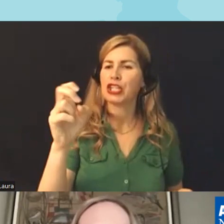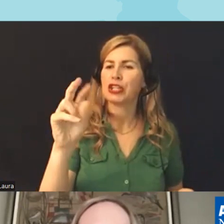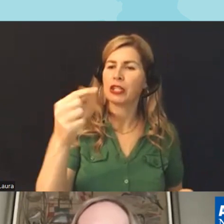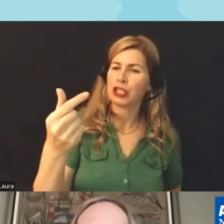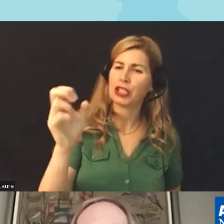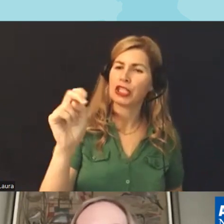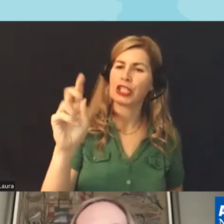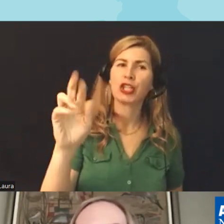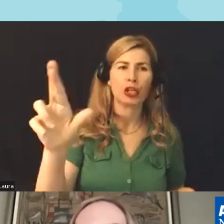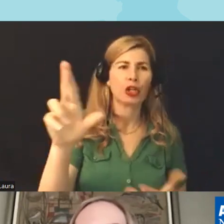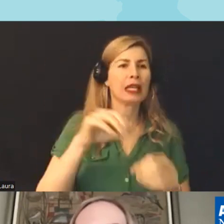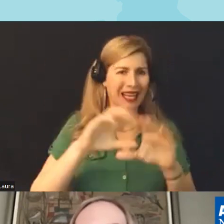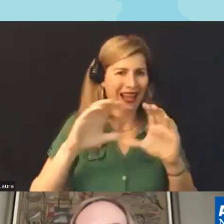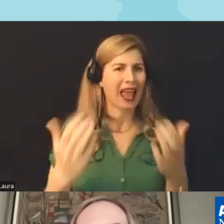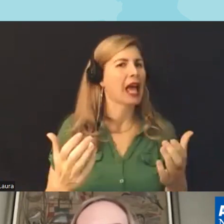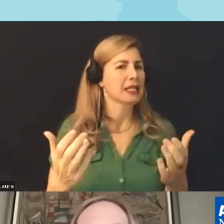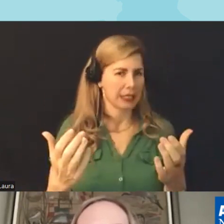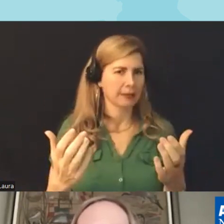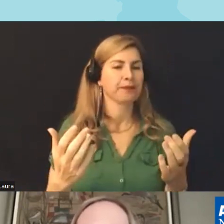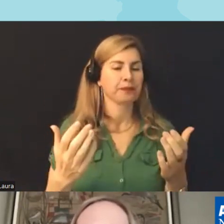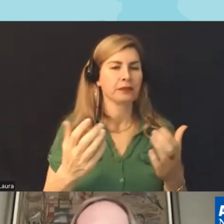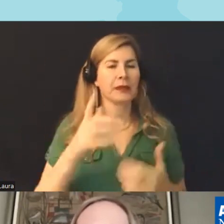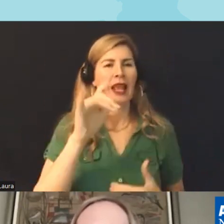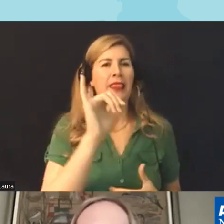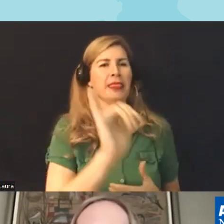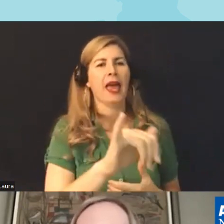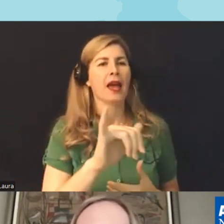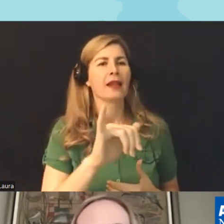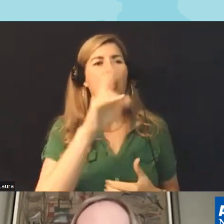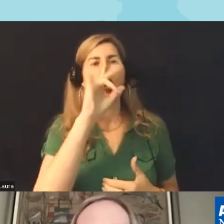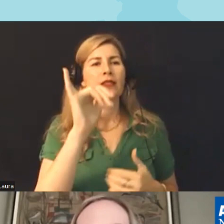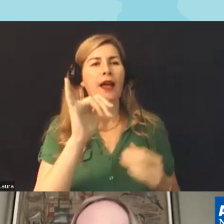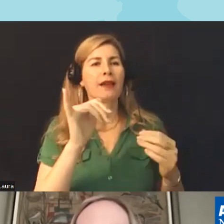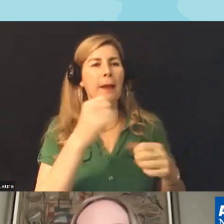are they provide an avenue to criminalized teachers Librarians and any other staff at